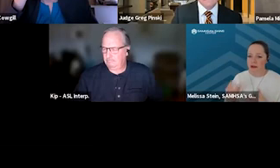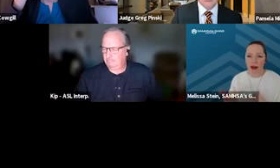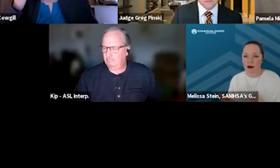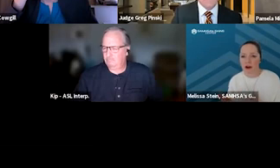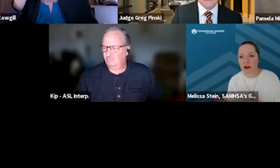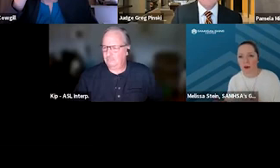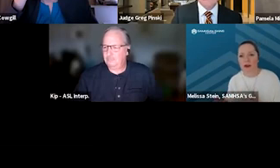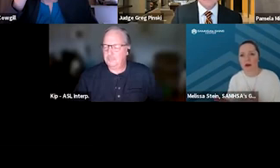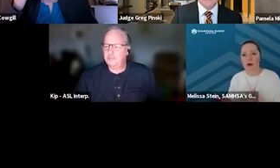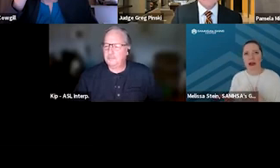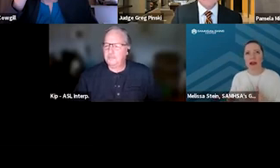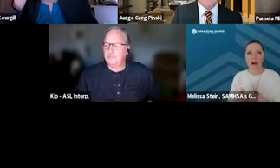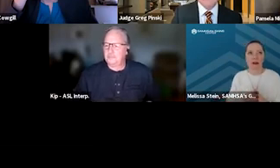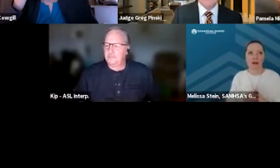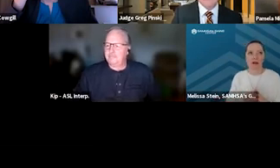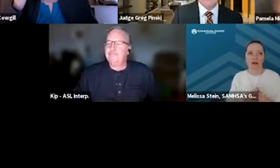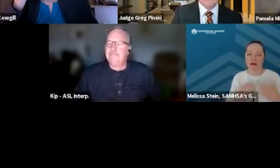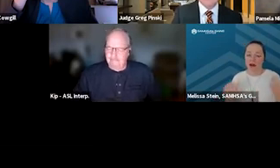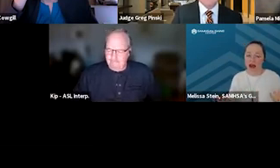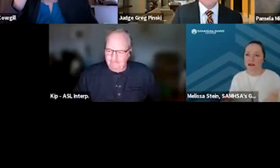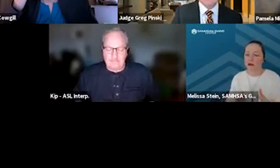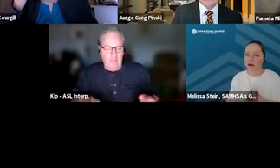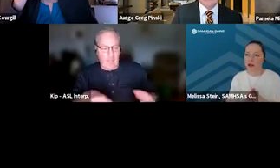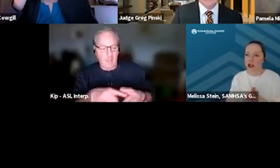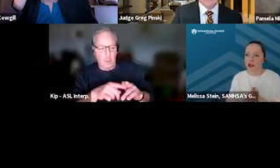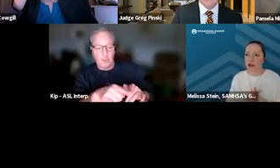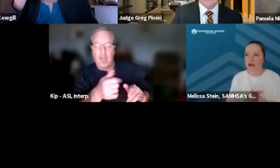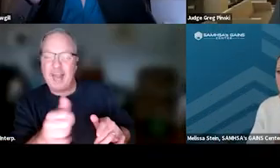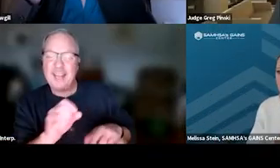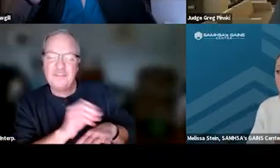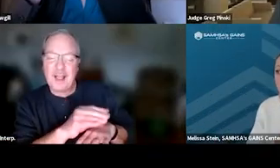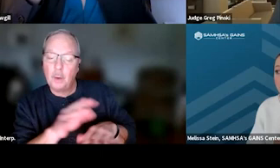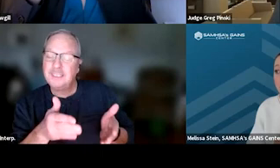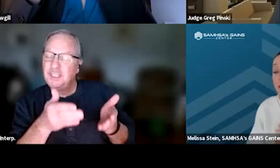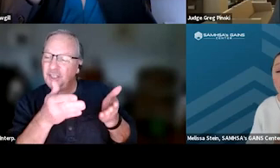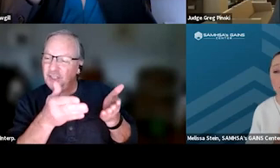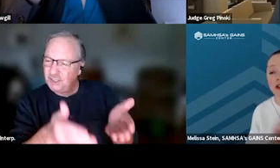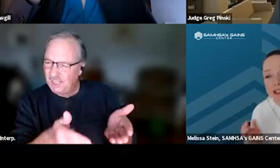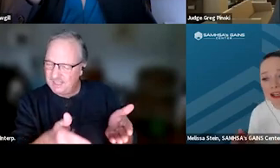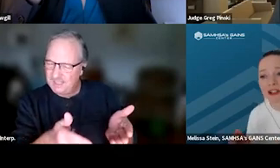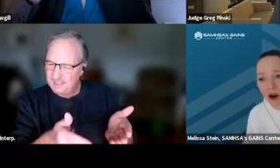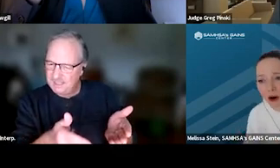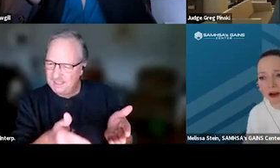So Karen, I'll start with you. Any other advice or suggestions for treatment courts that are just getting started.